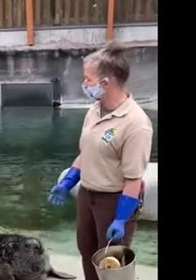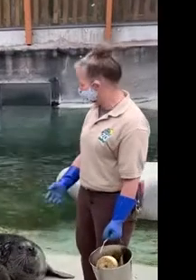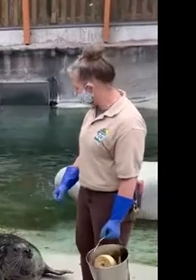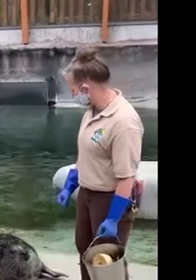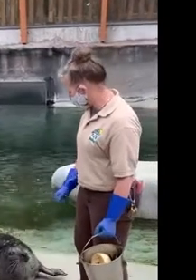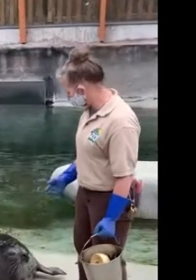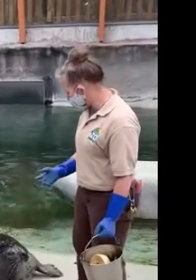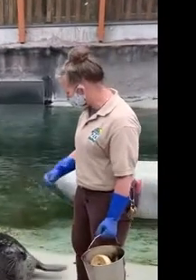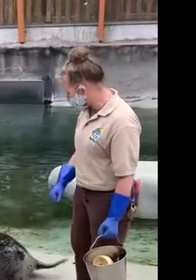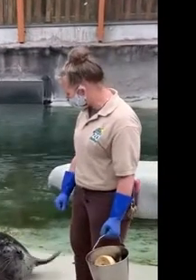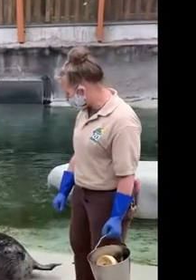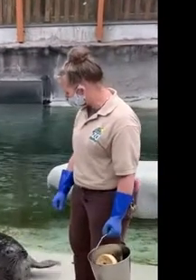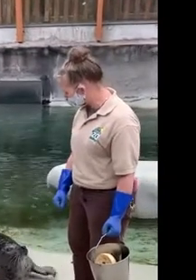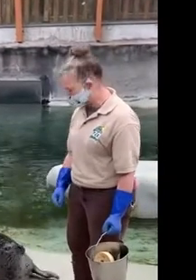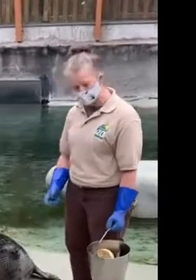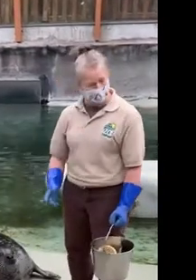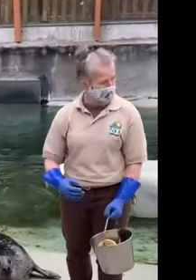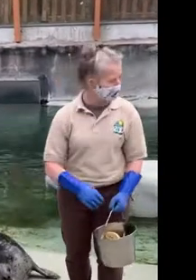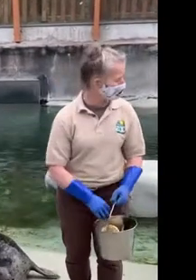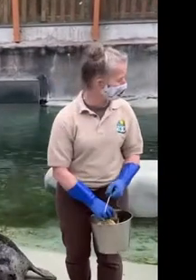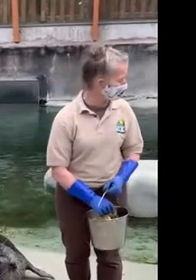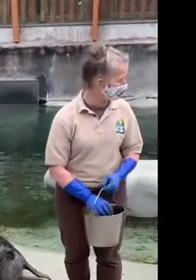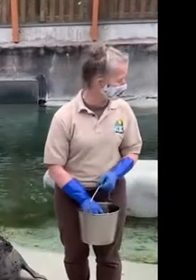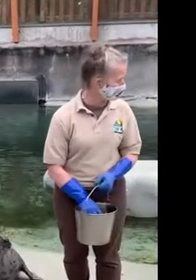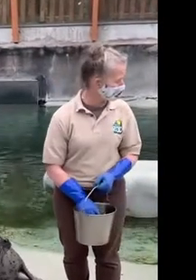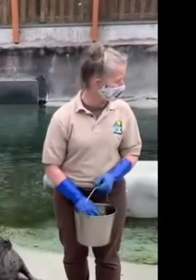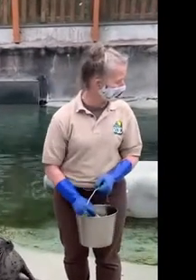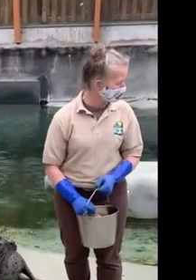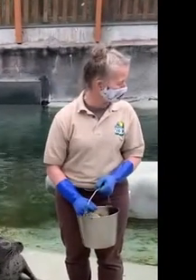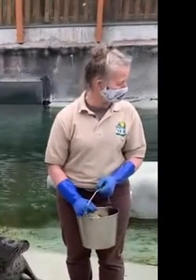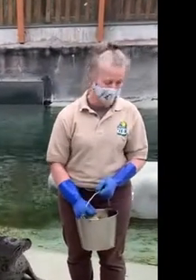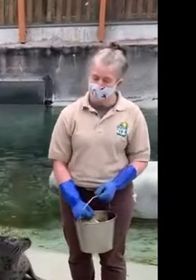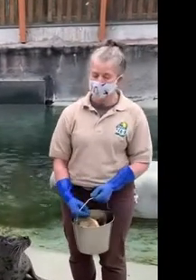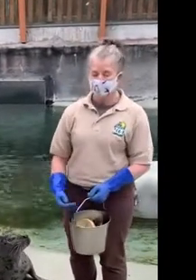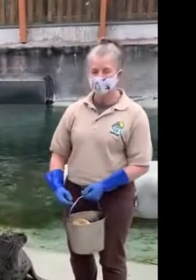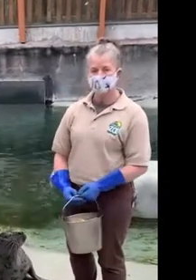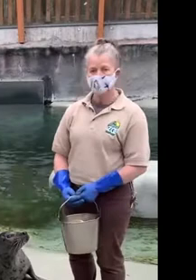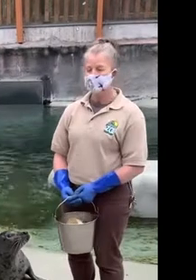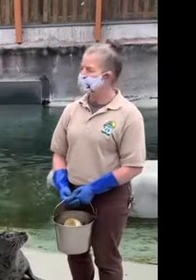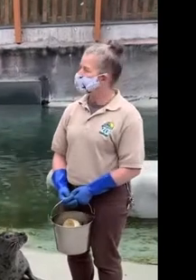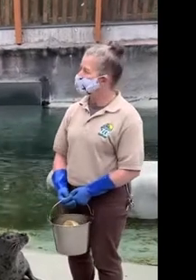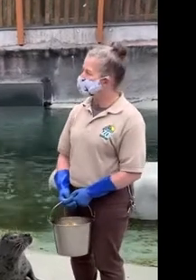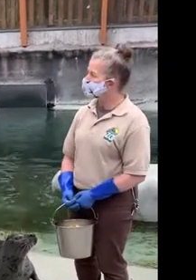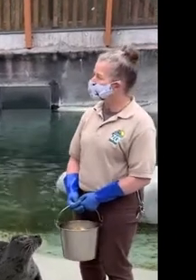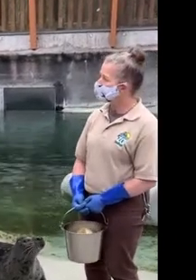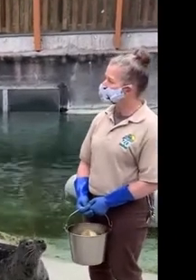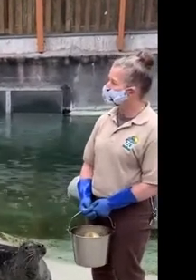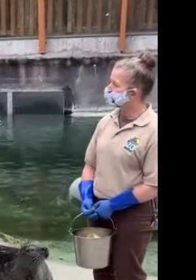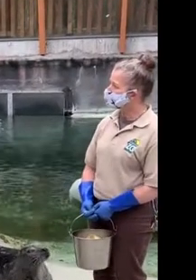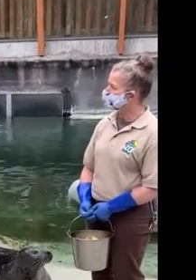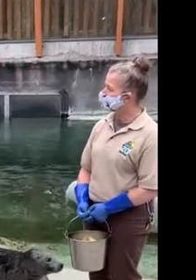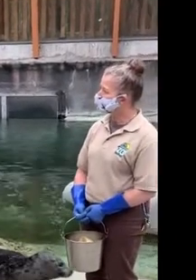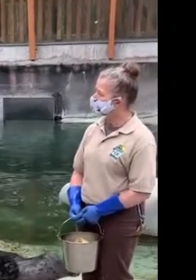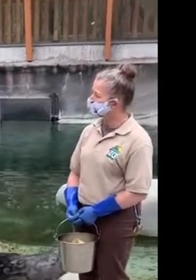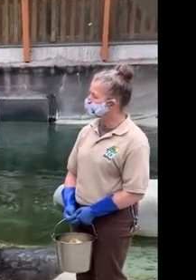take daily weights and things like that as the time gets closer and see. So I was reading about harbor seals